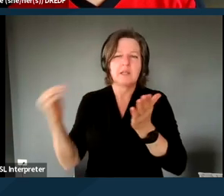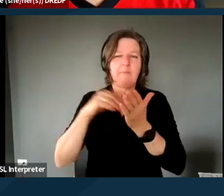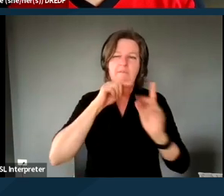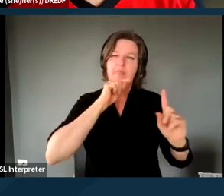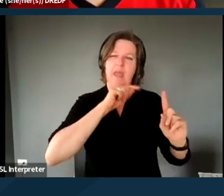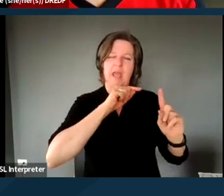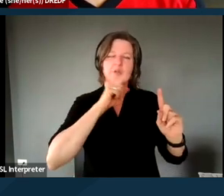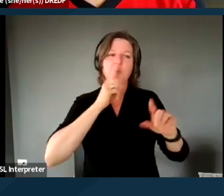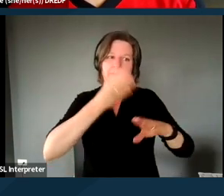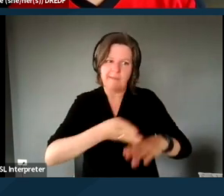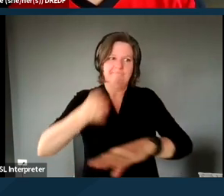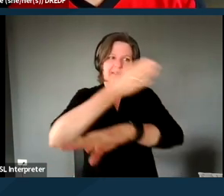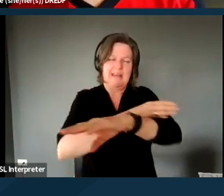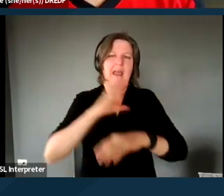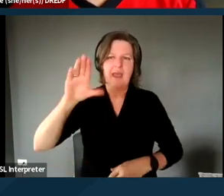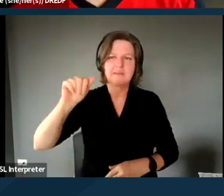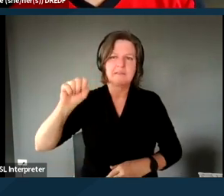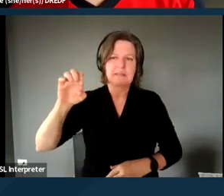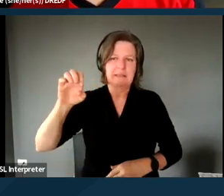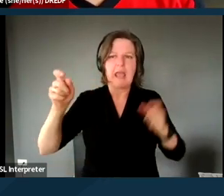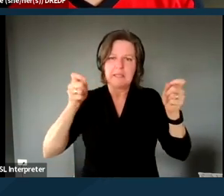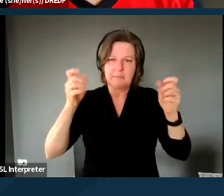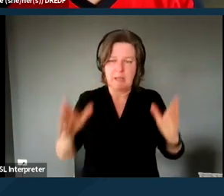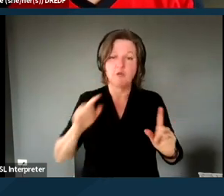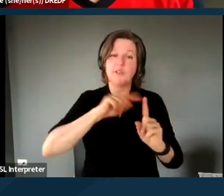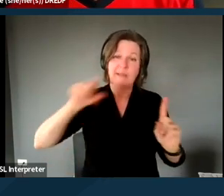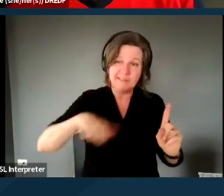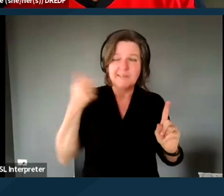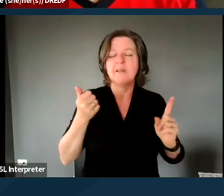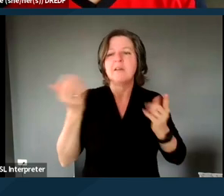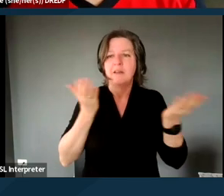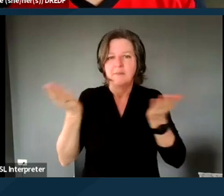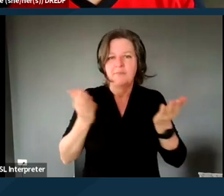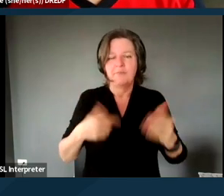and that's another service that is, that's one of the key services.